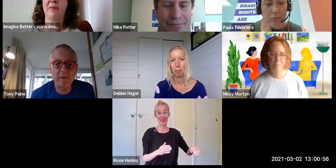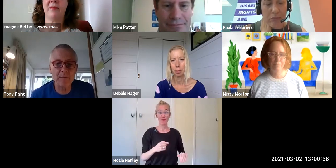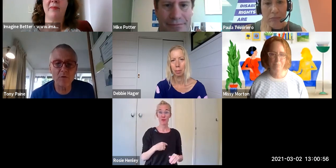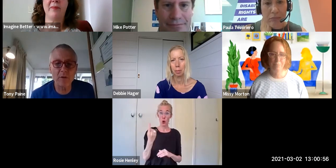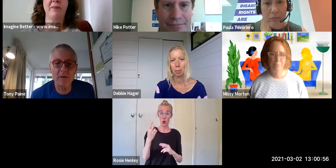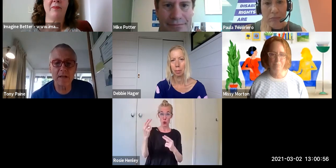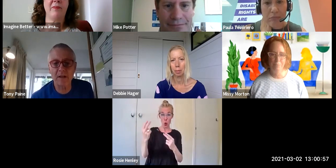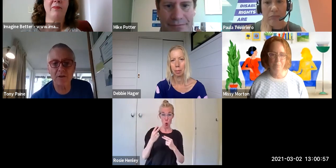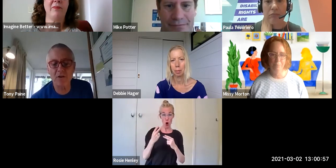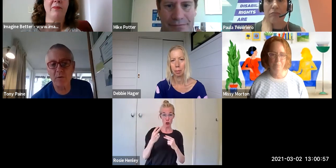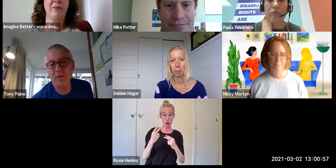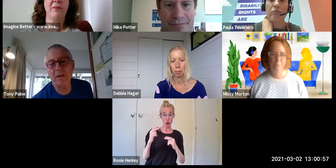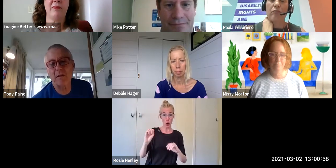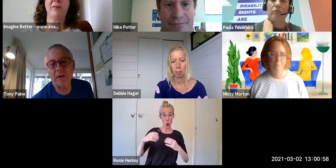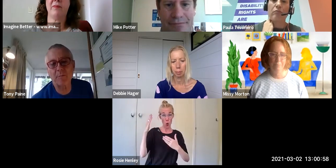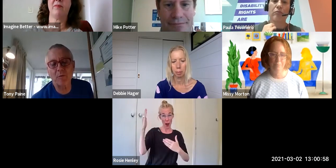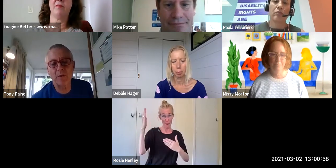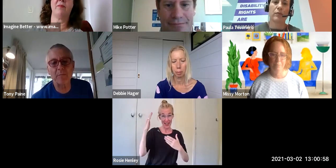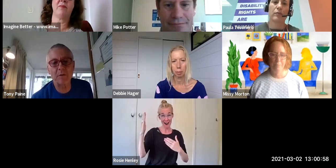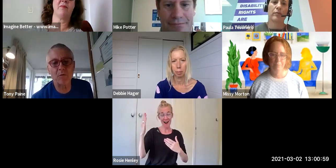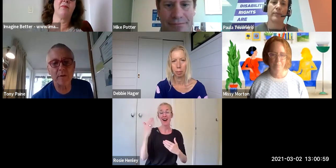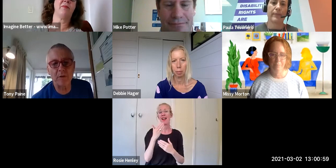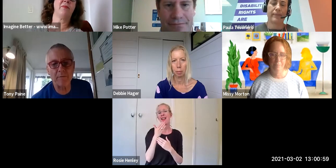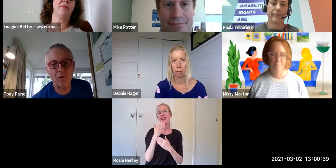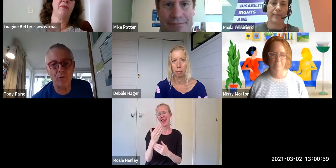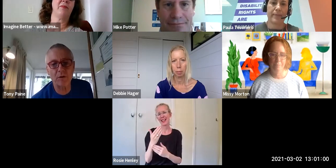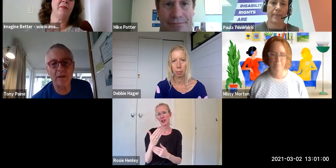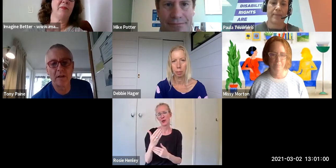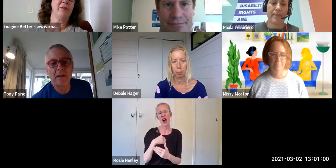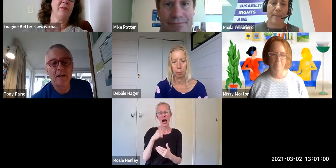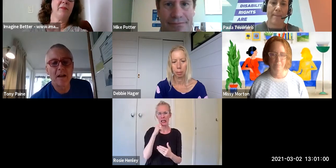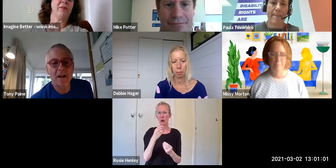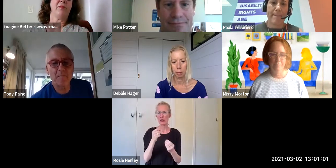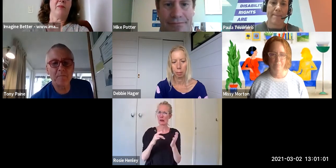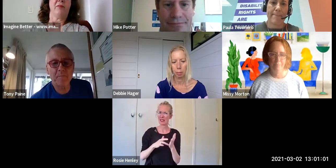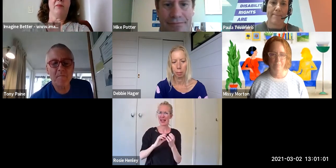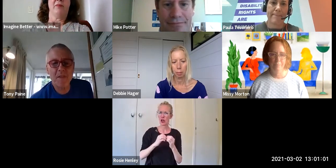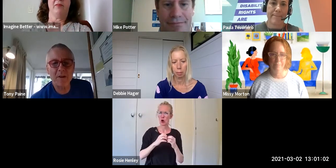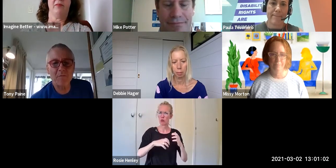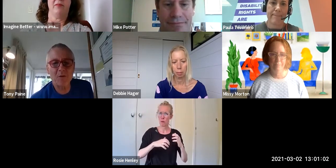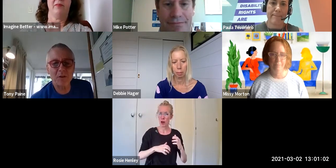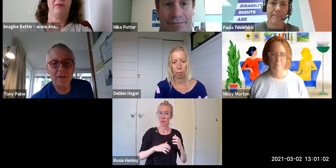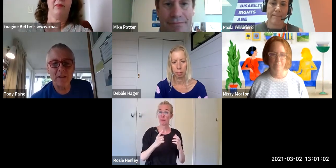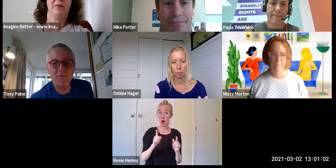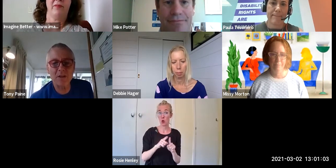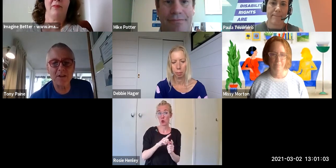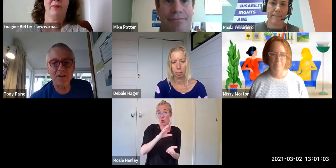had a few technical issues with the facebook feed but we have recorded the conversation